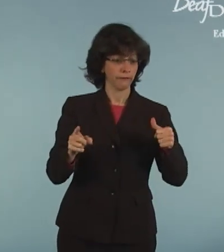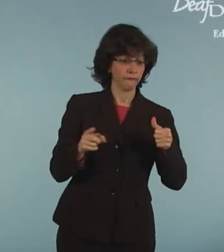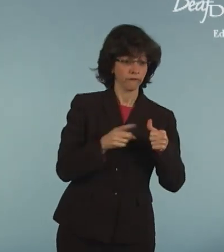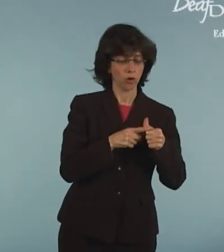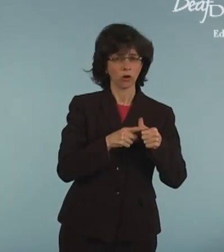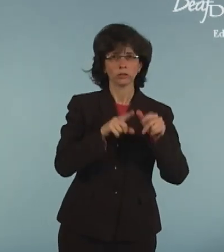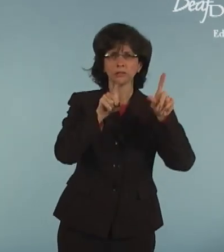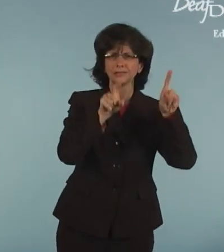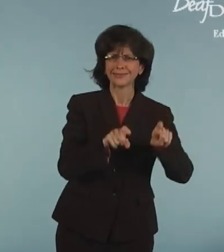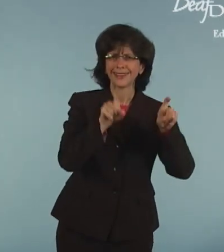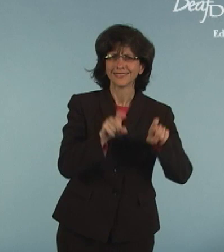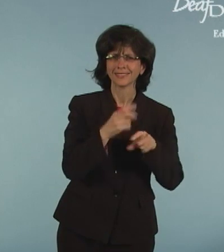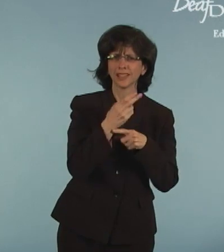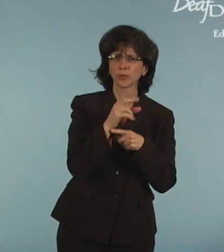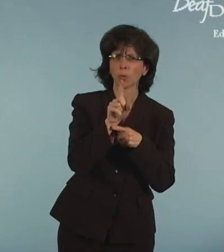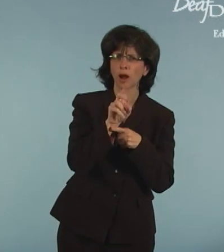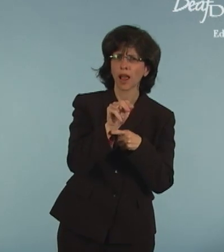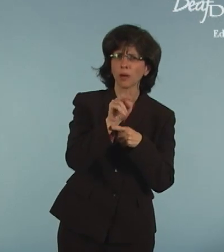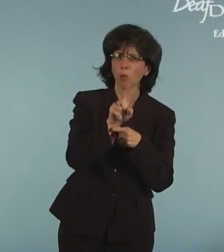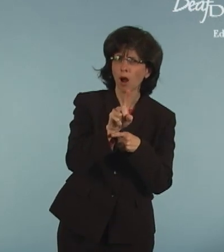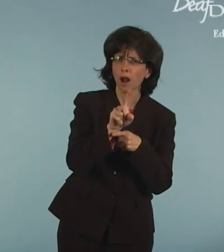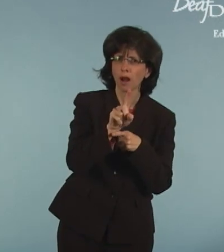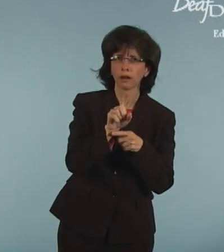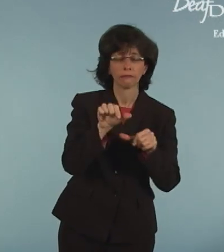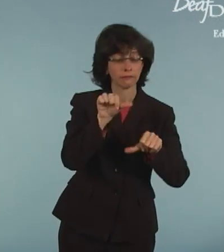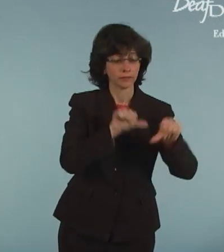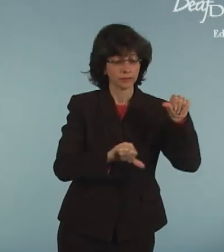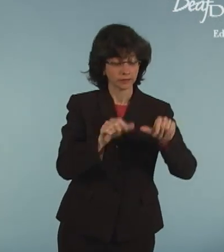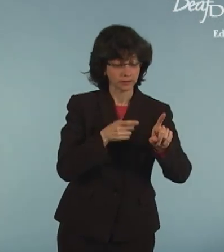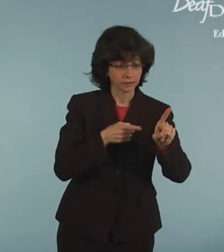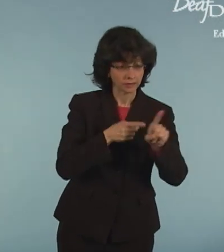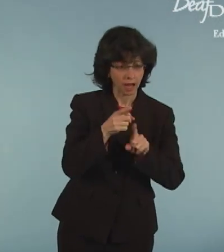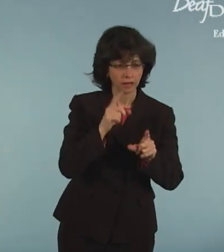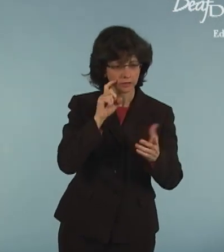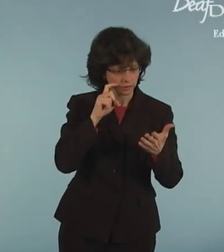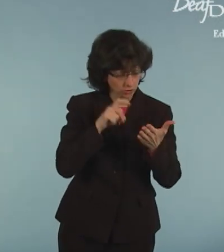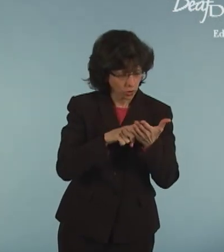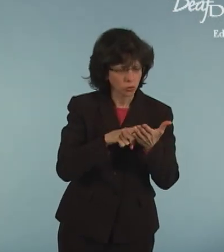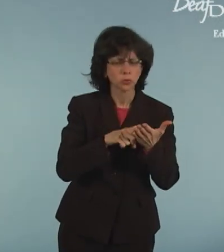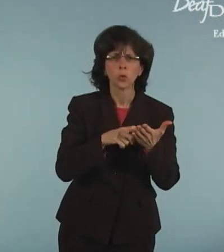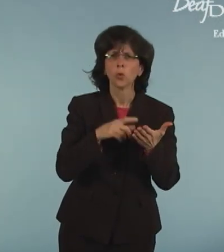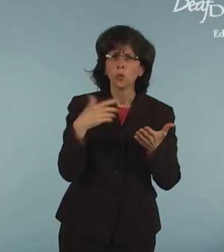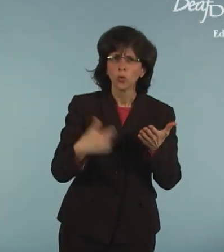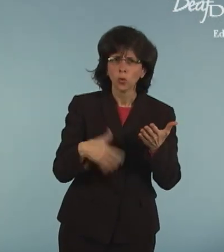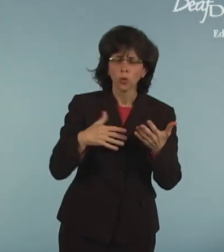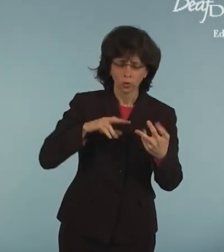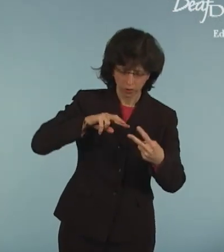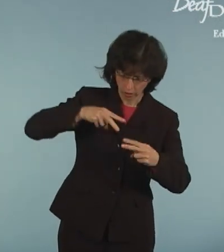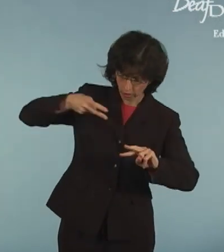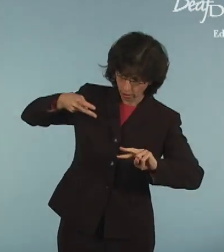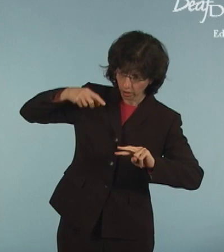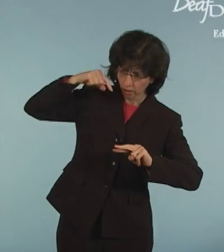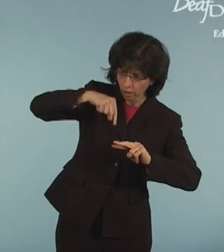When they first tested the H1N1 virus, scientists noticed that many of the genes